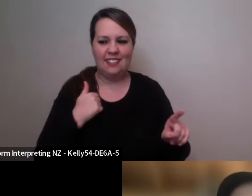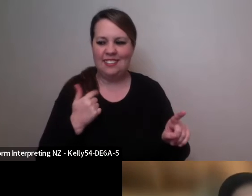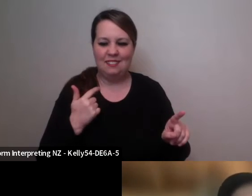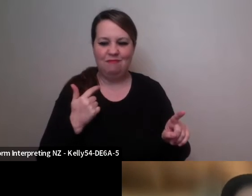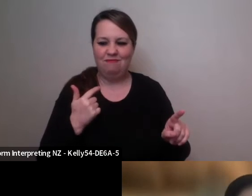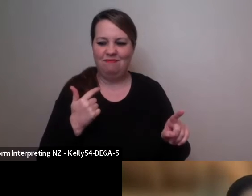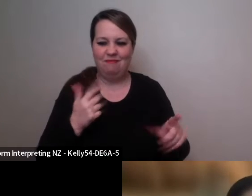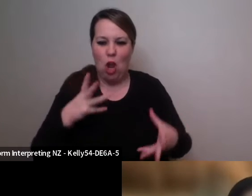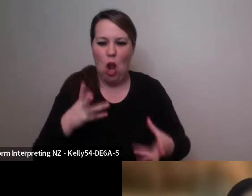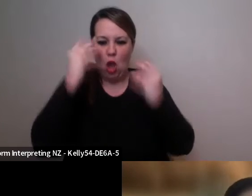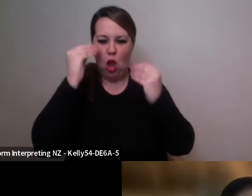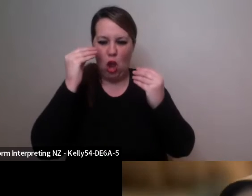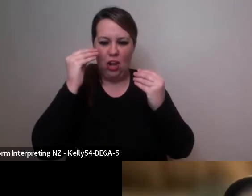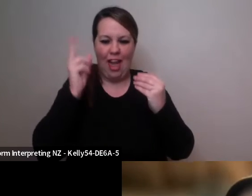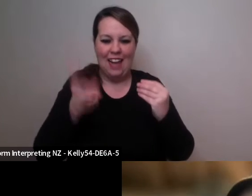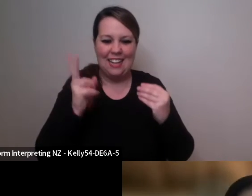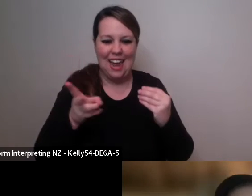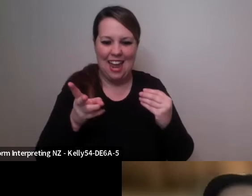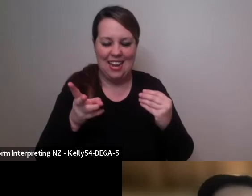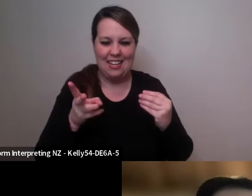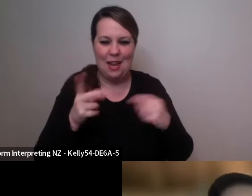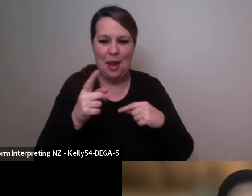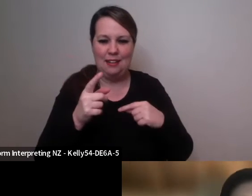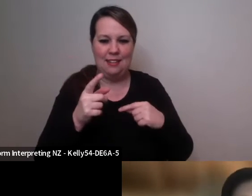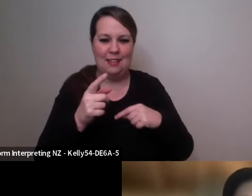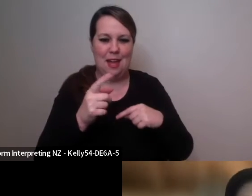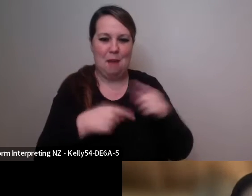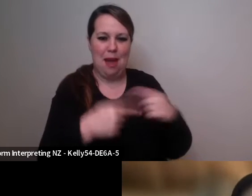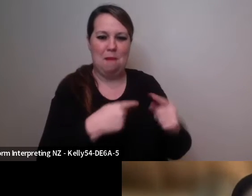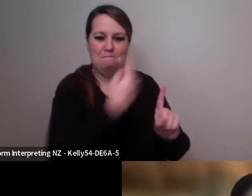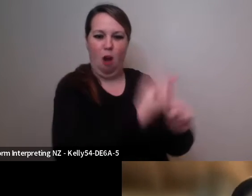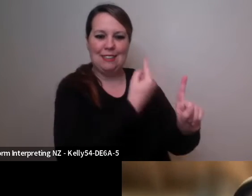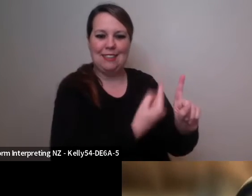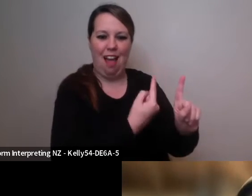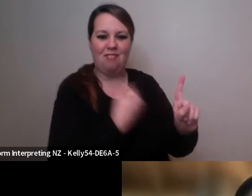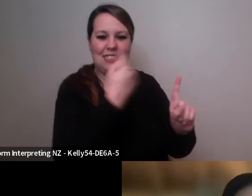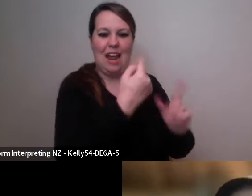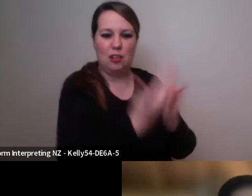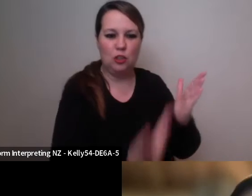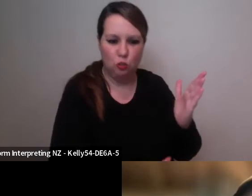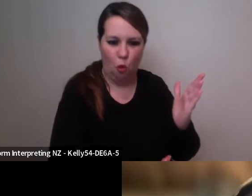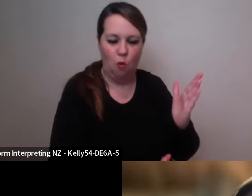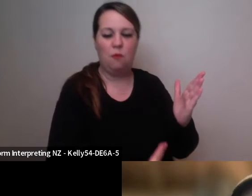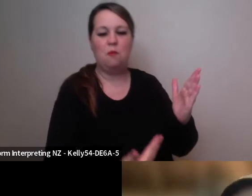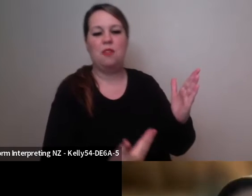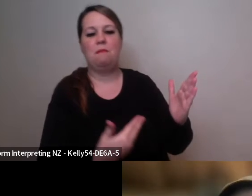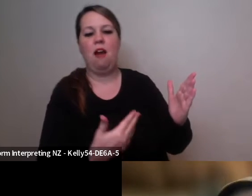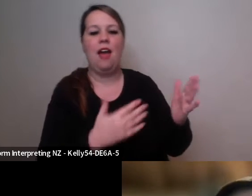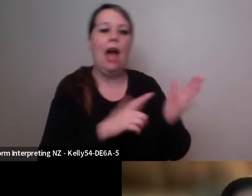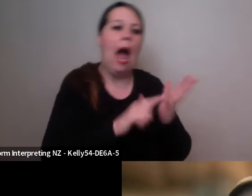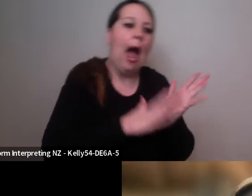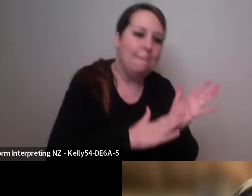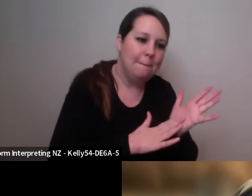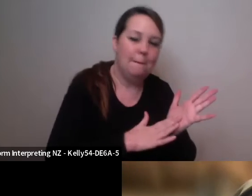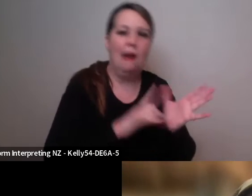myself telling the story with the way that I said it with my um's and ah's and my sound effects that